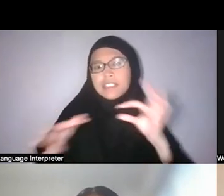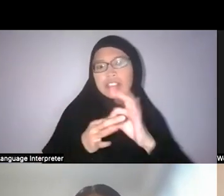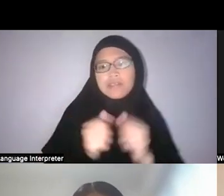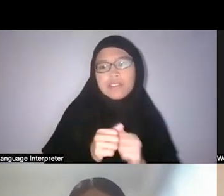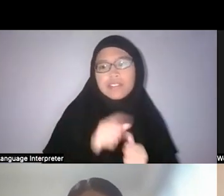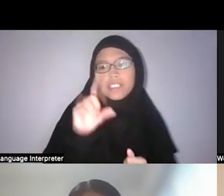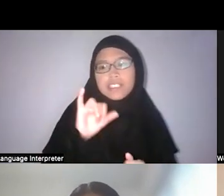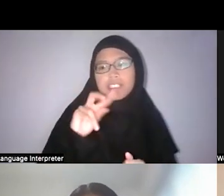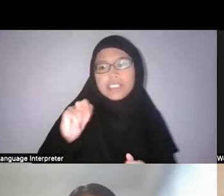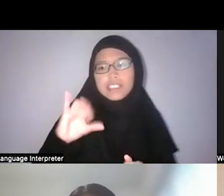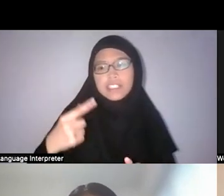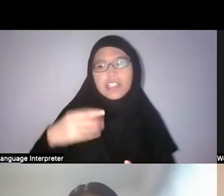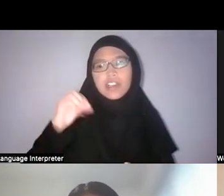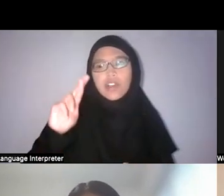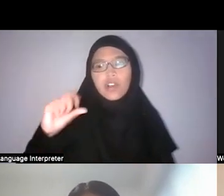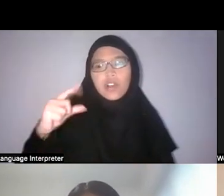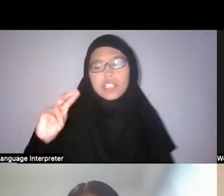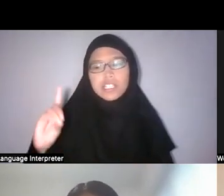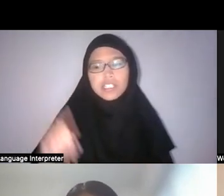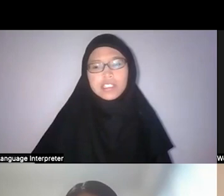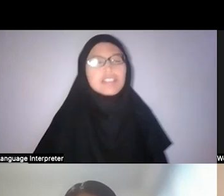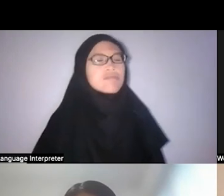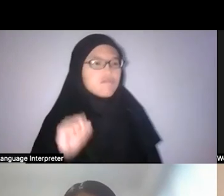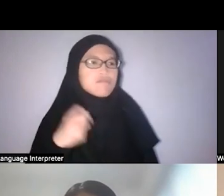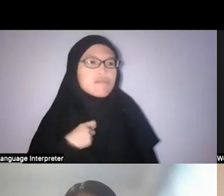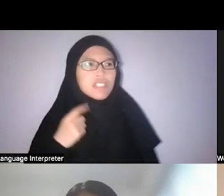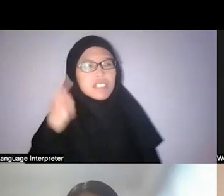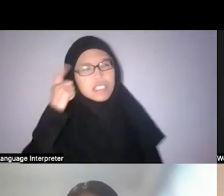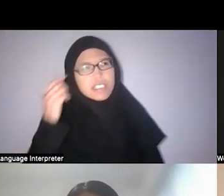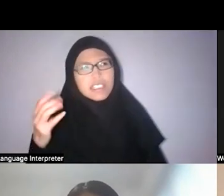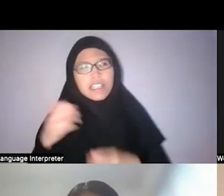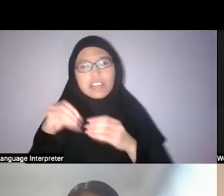Faris: Yeah, and really gets into I think the way the history of science is told, right.